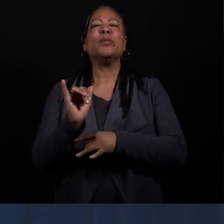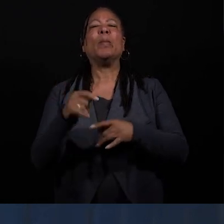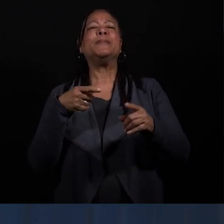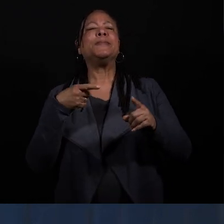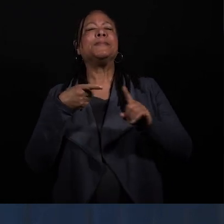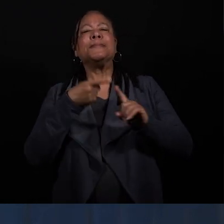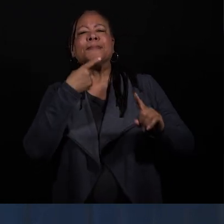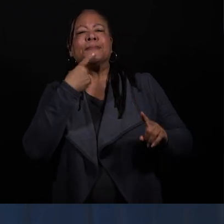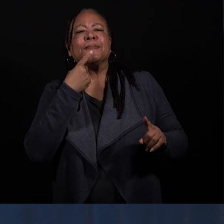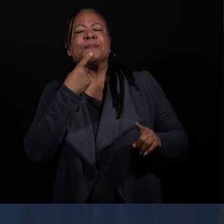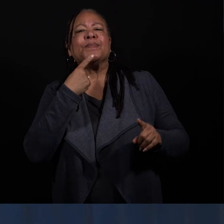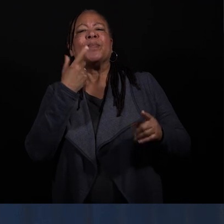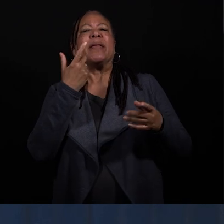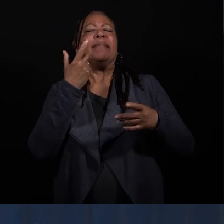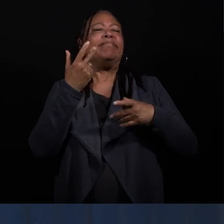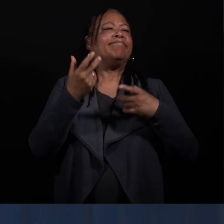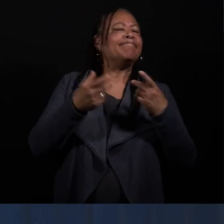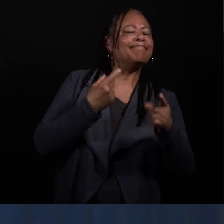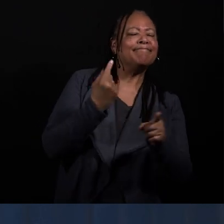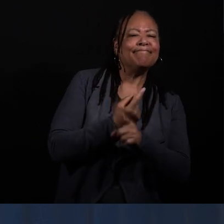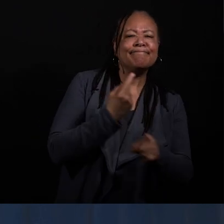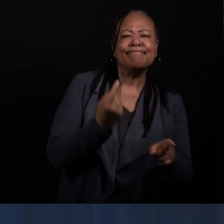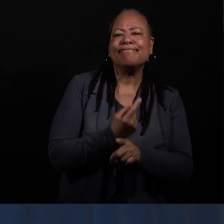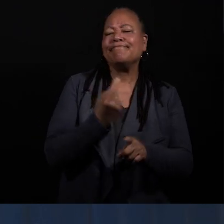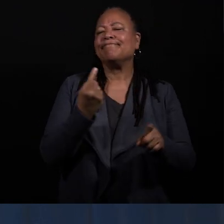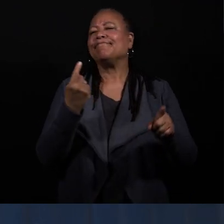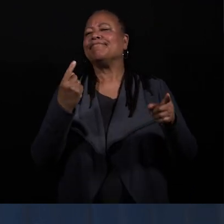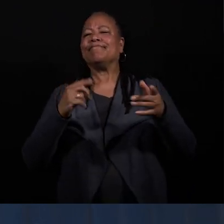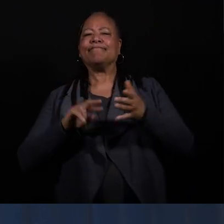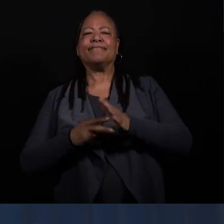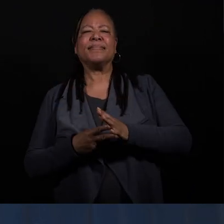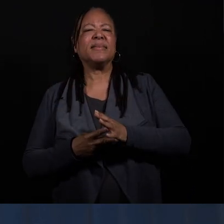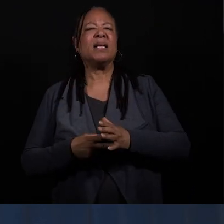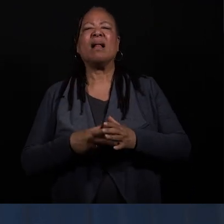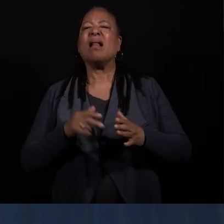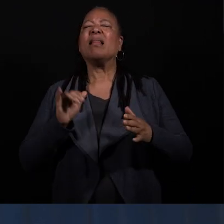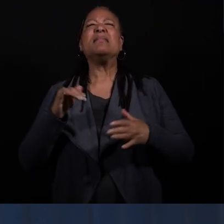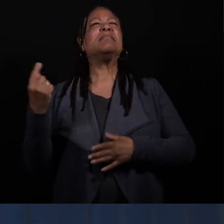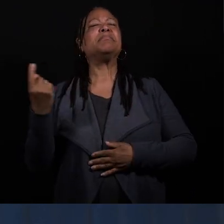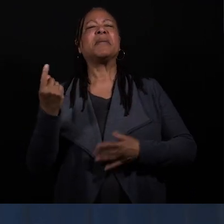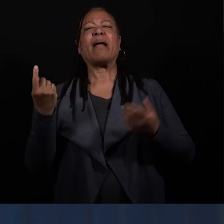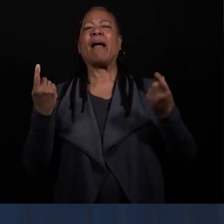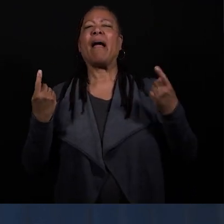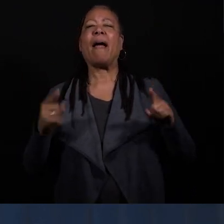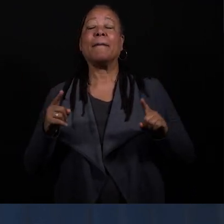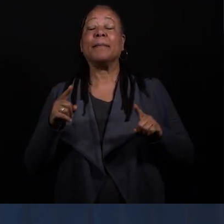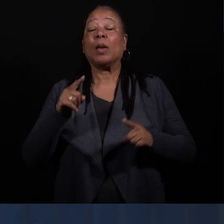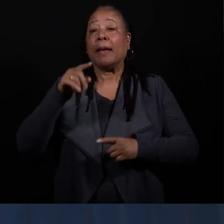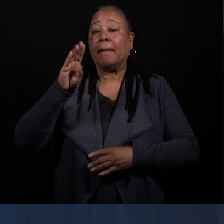in a kind of proper context. And that's something that happens to people of color all the time.